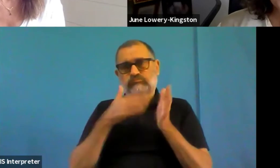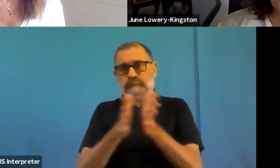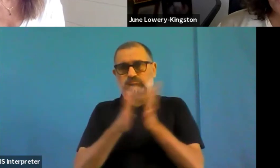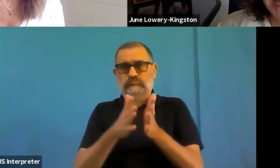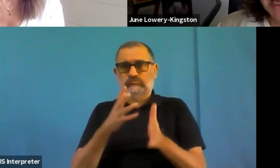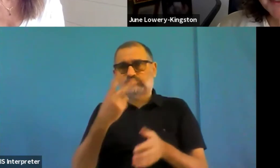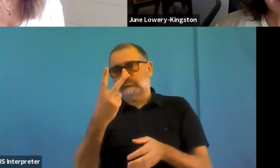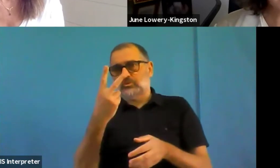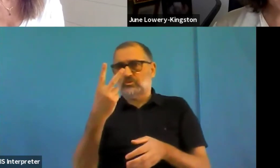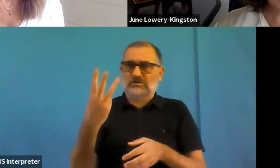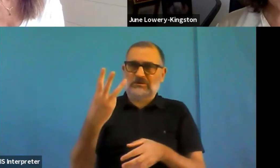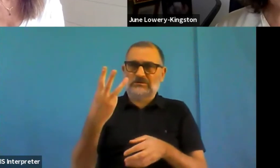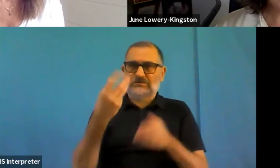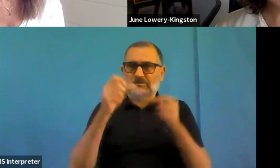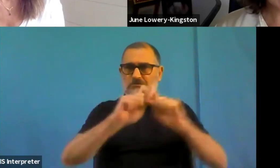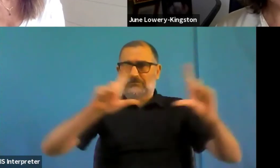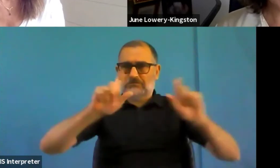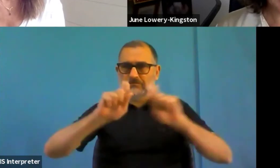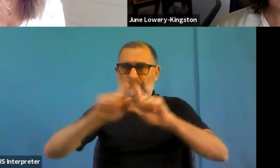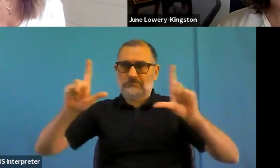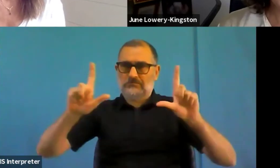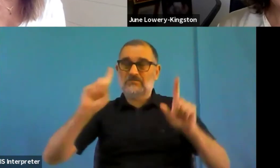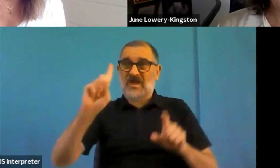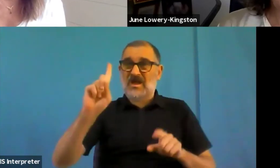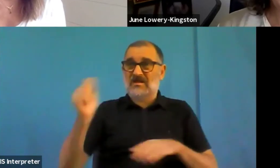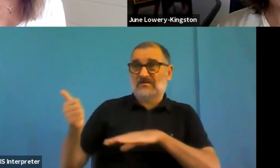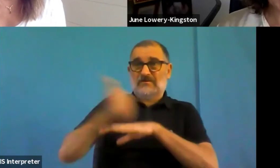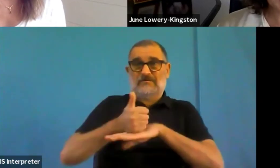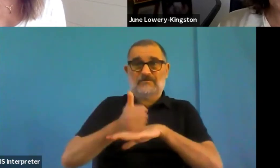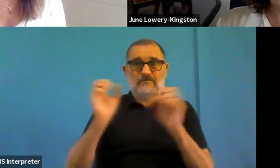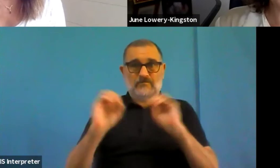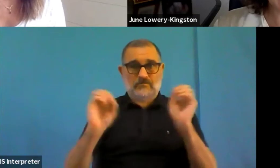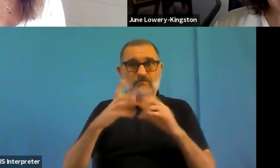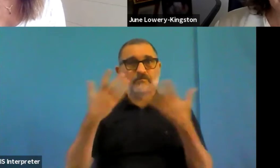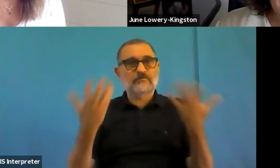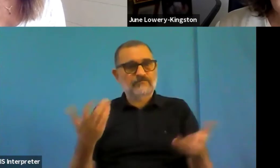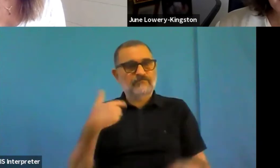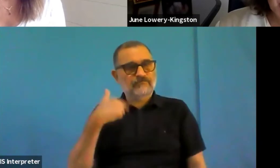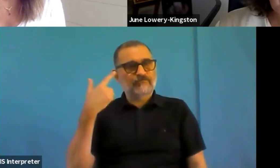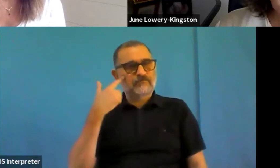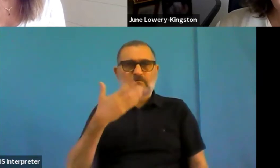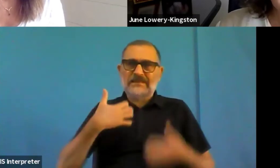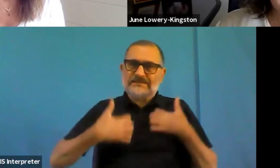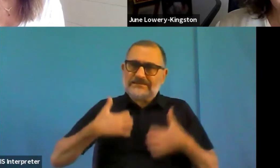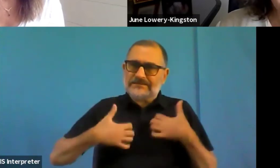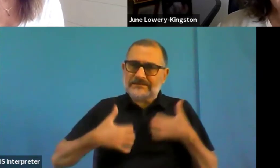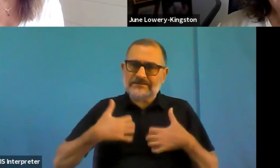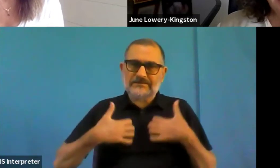Because where you see, so we have two colors here on the left in the blue, we have the feedback from the easy reading the much more popular survey.